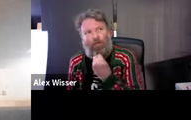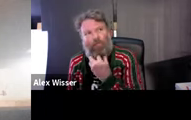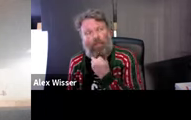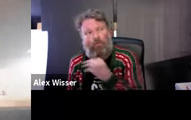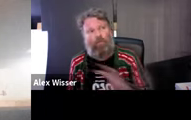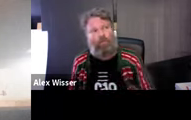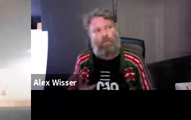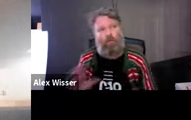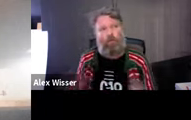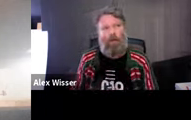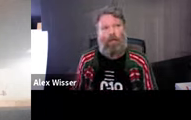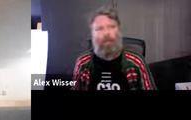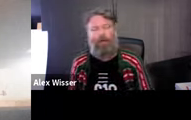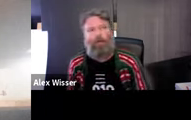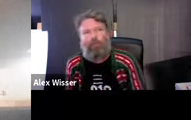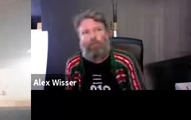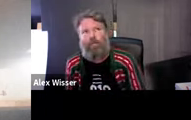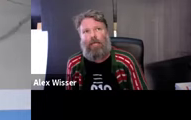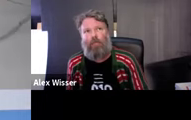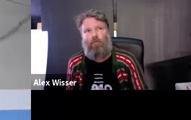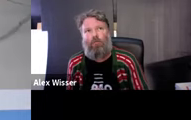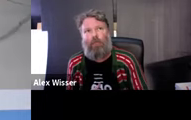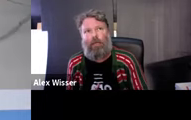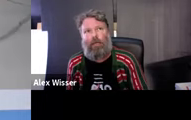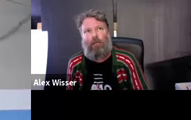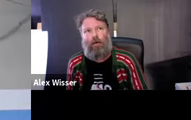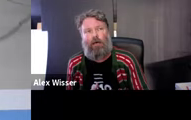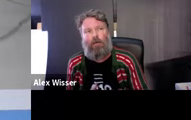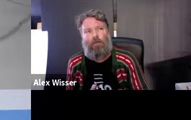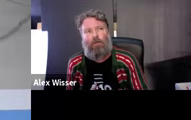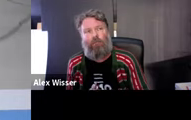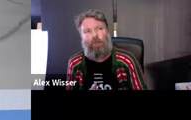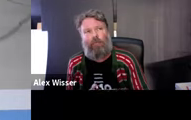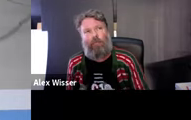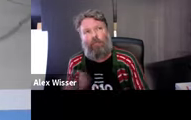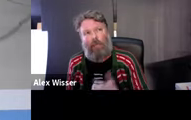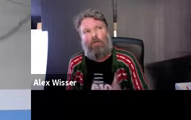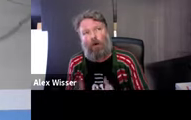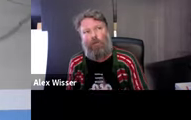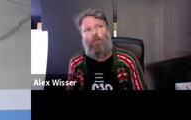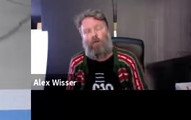would say those were the two - the main sort of developments. At the